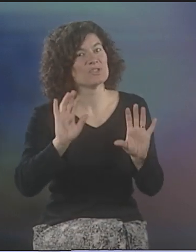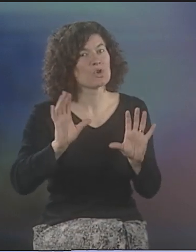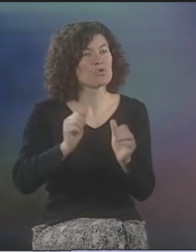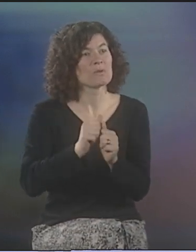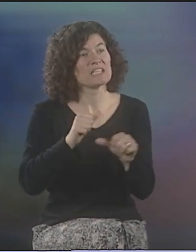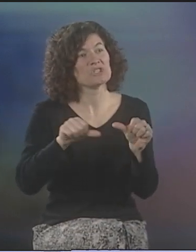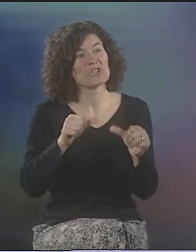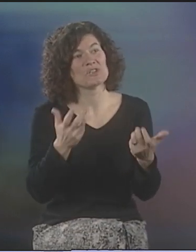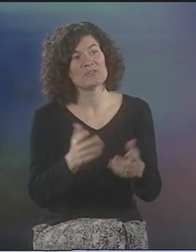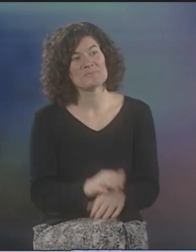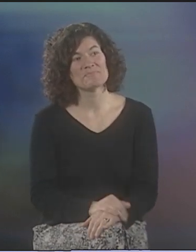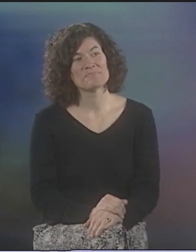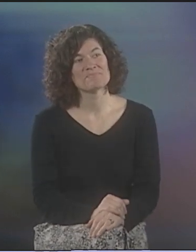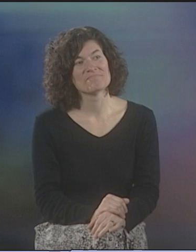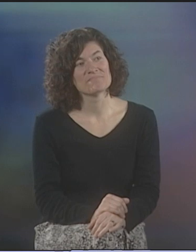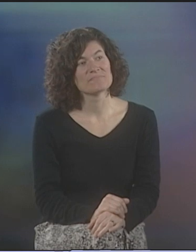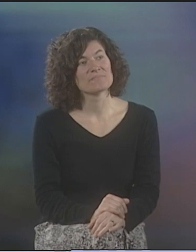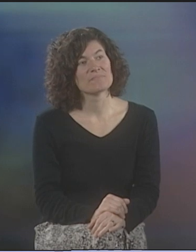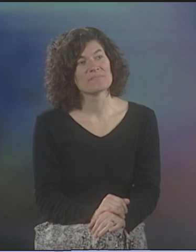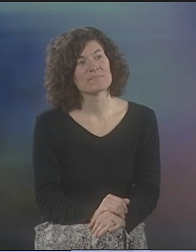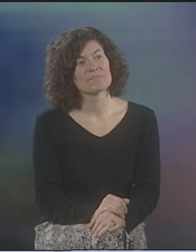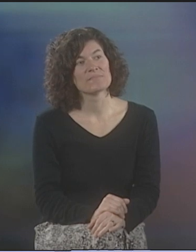NIGHT, YOU WOULD JUST KIND OF HANG OUT. YOU WOULD SCHMOOZE WITH EACH OTHER.